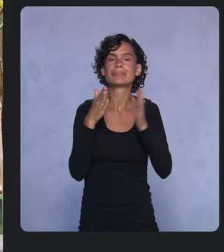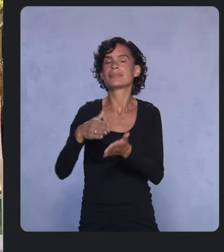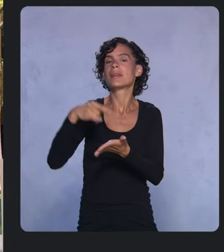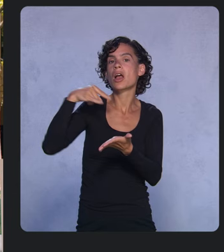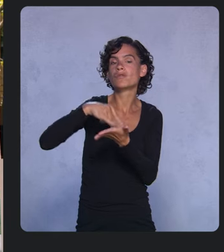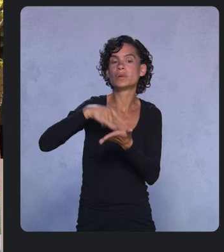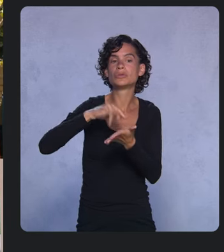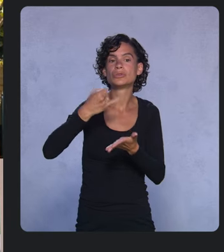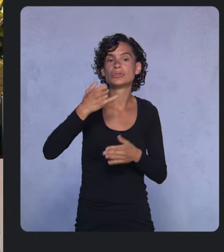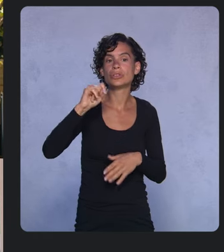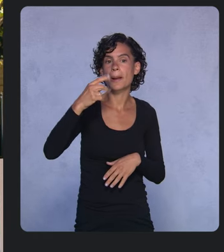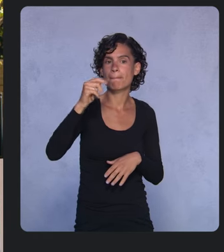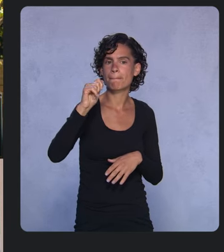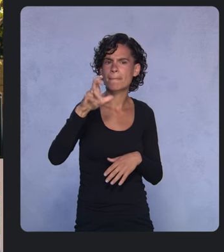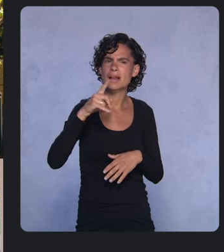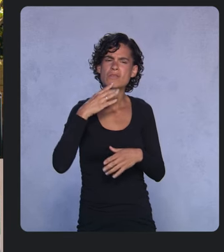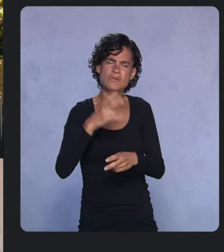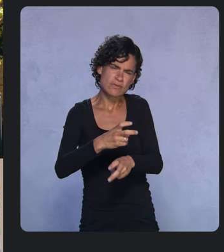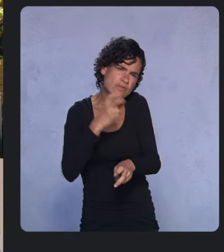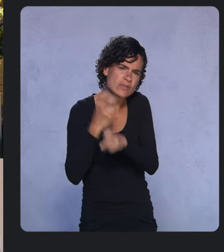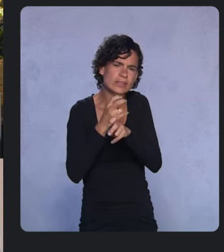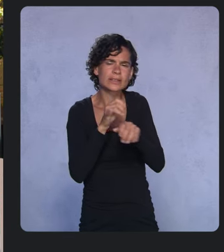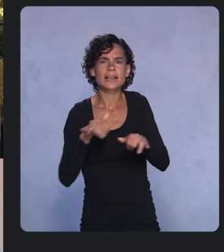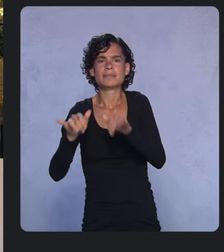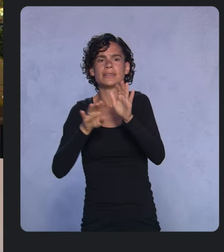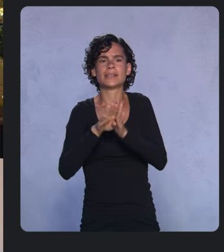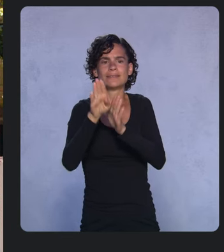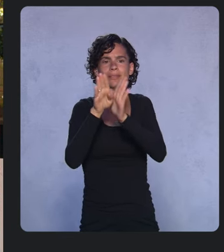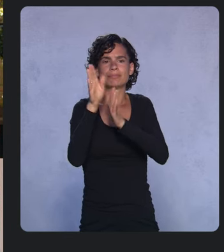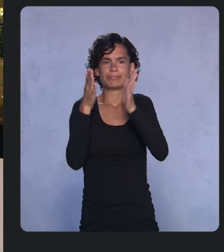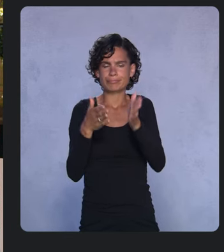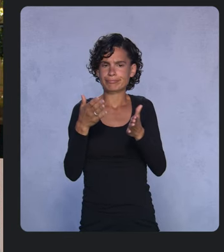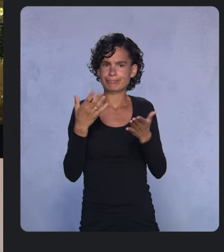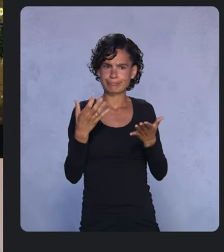and created libraries to ensure your apps are high quality and have backward compatibility.